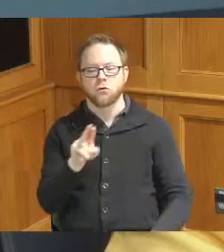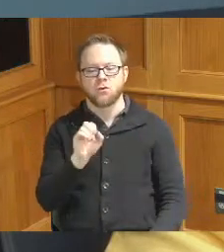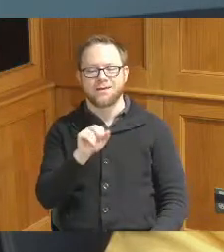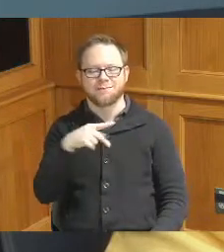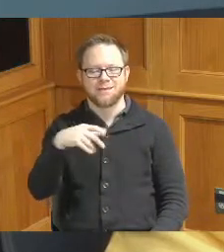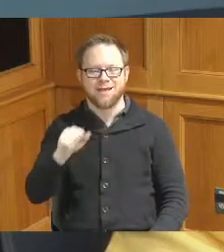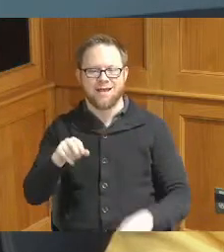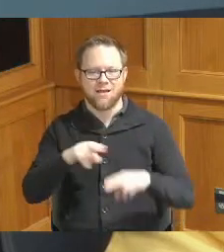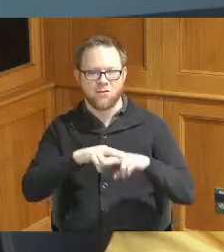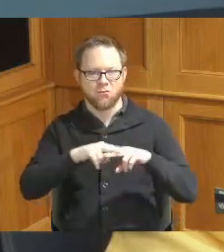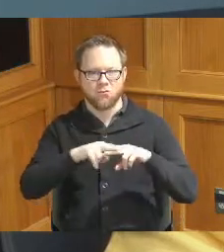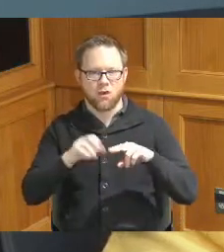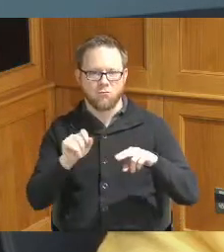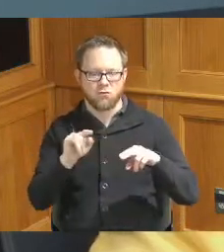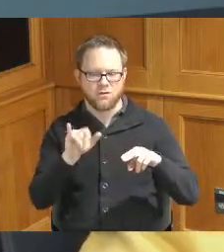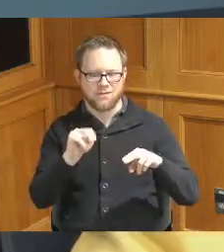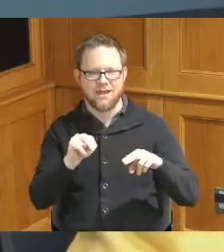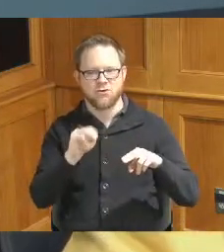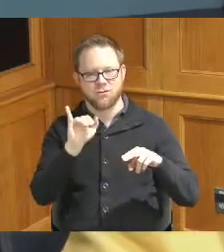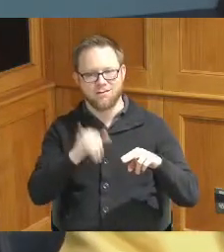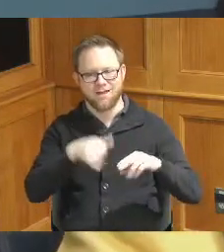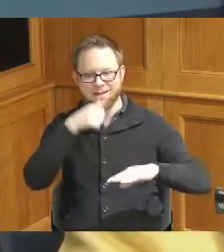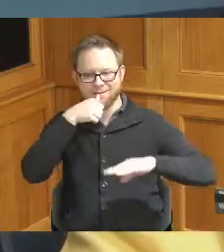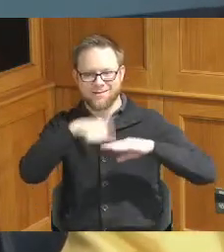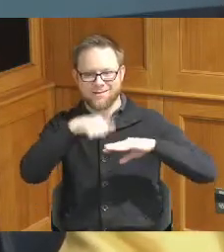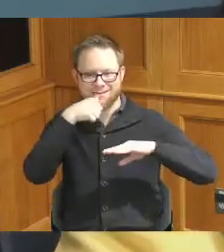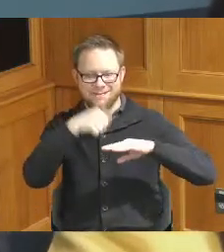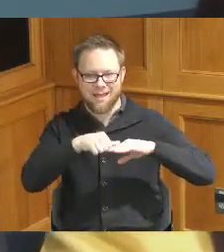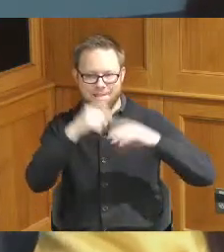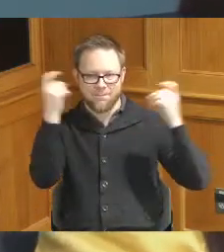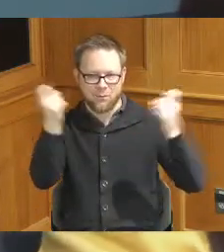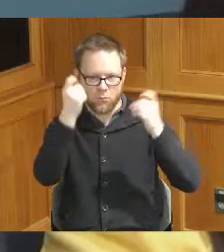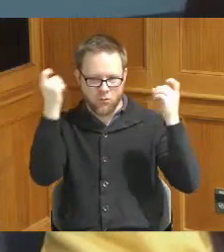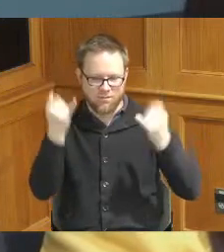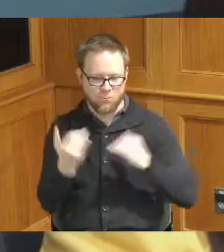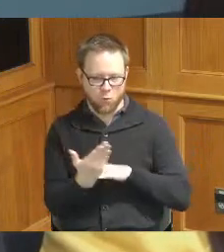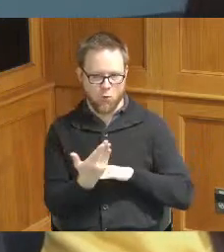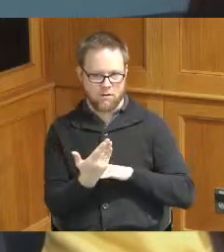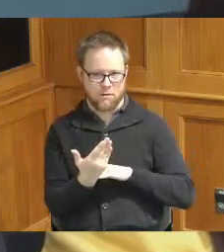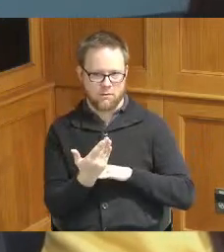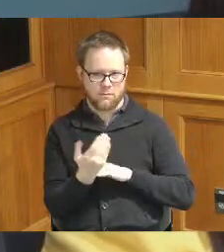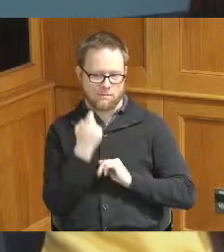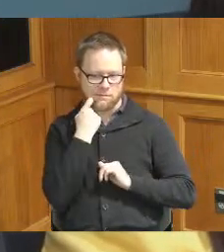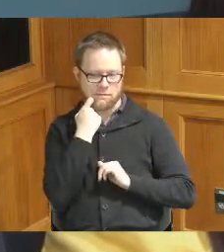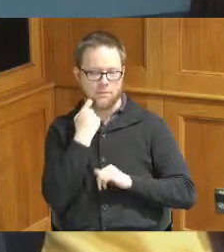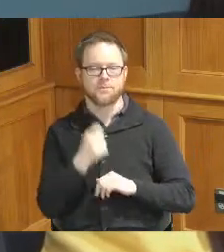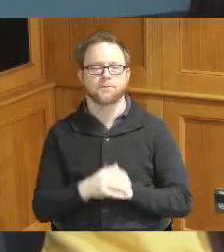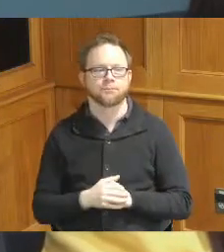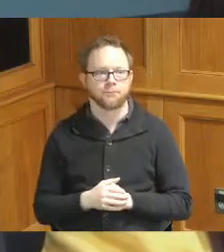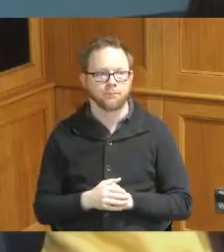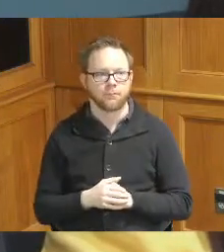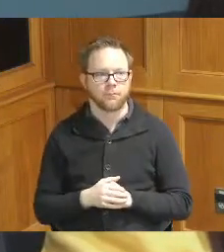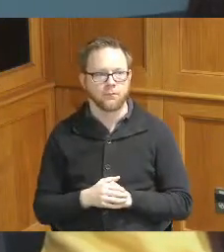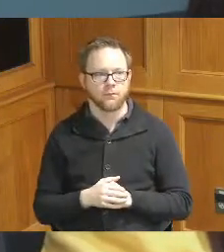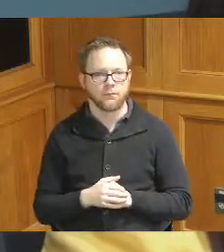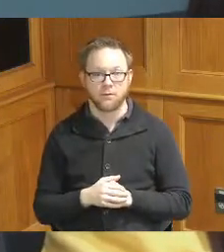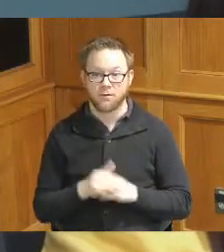Station commemorative stamp dedication Ceremony this morning and so we have a commemorative stamps